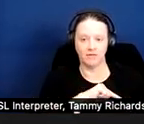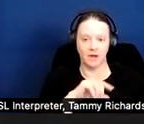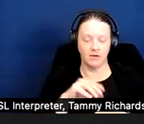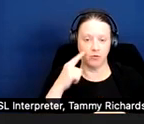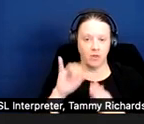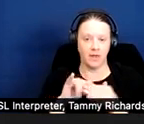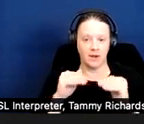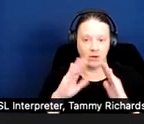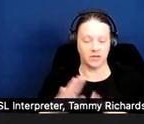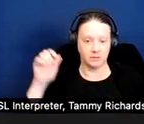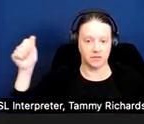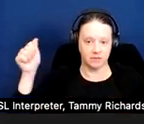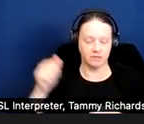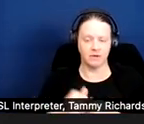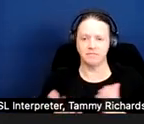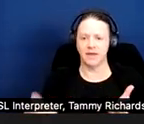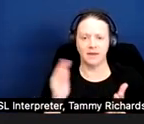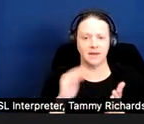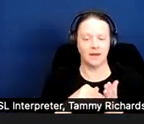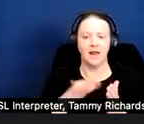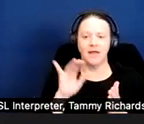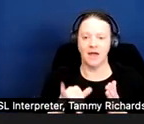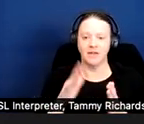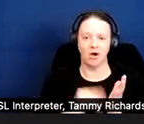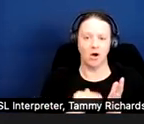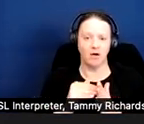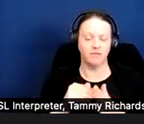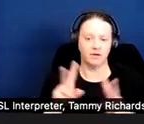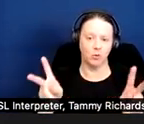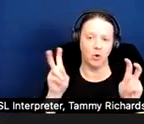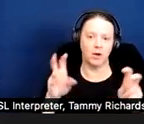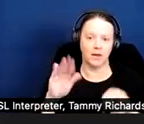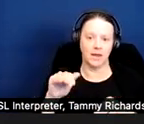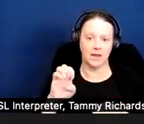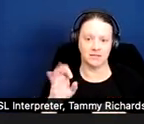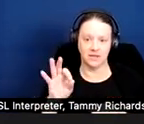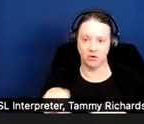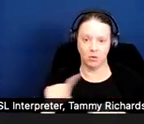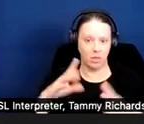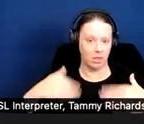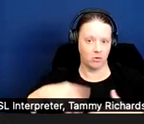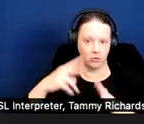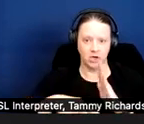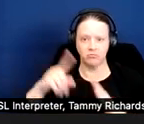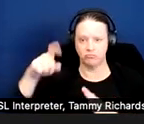Again, this is an oft-cited case, if you have not read it, you should read it.